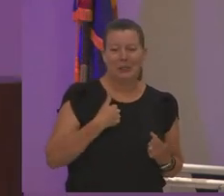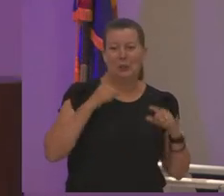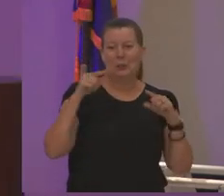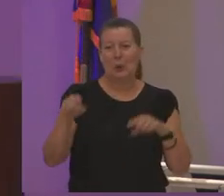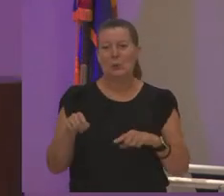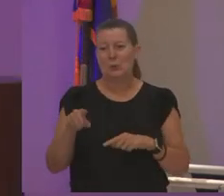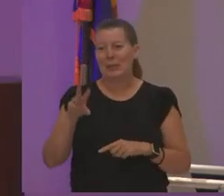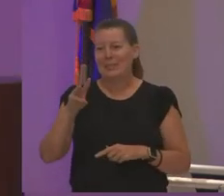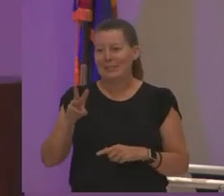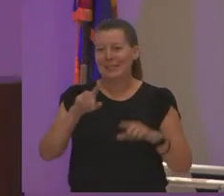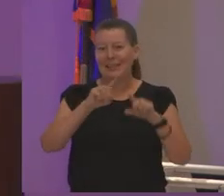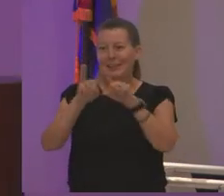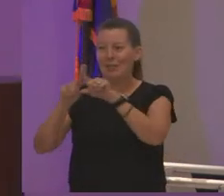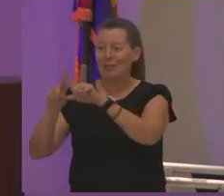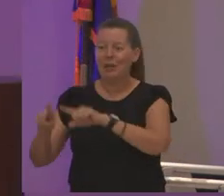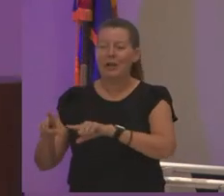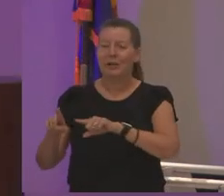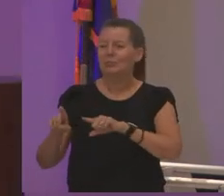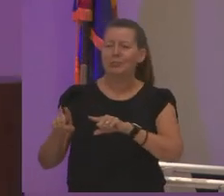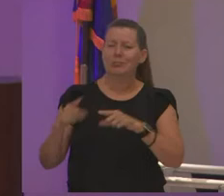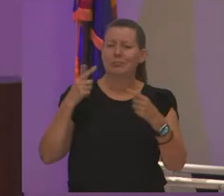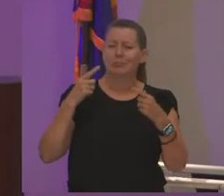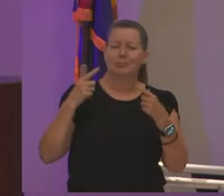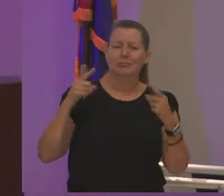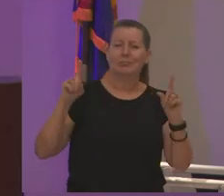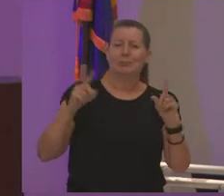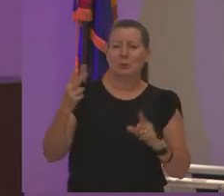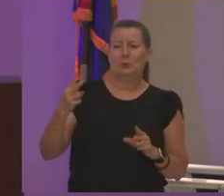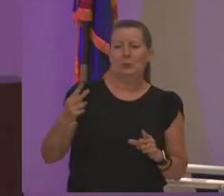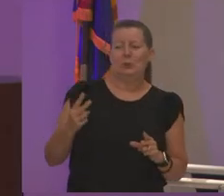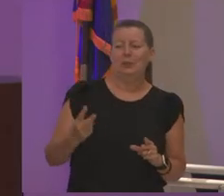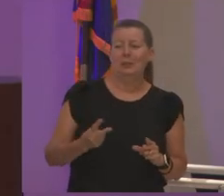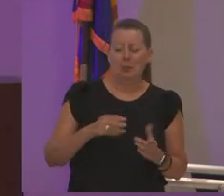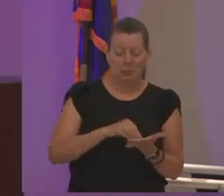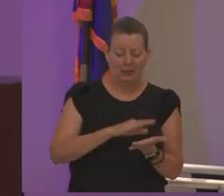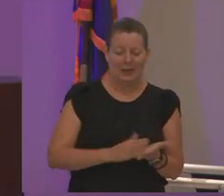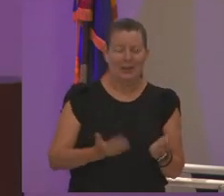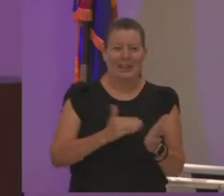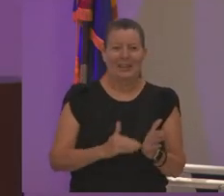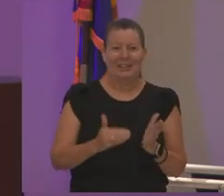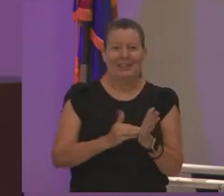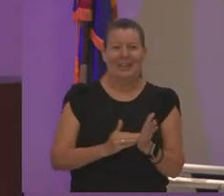you know and he keeps putting it on my calendar again and again and we make it to like two again